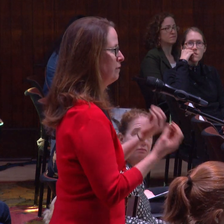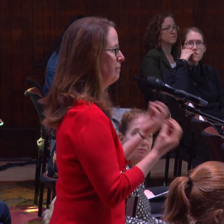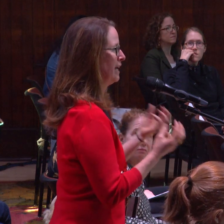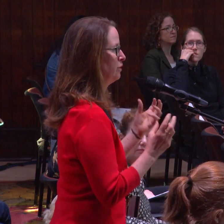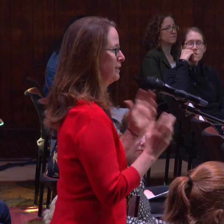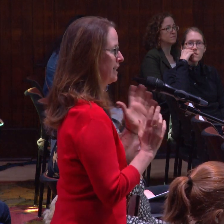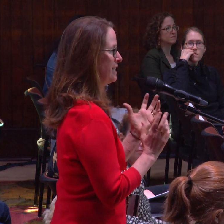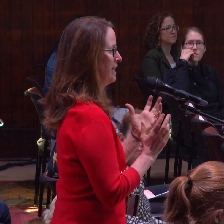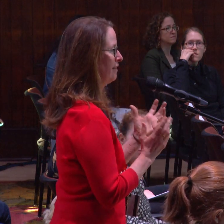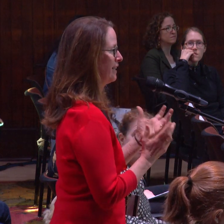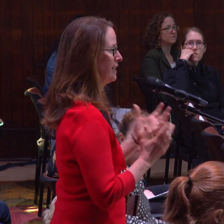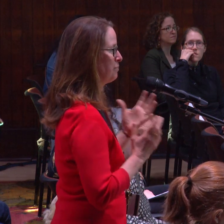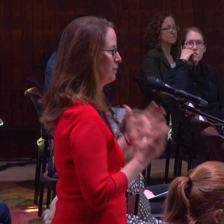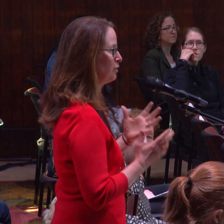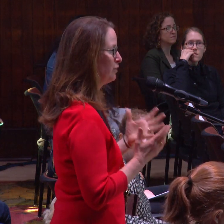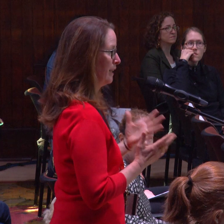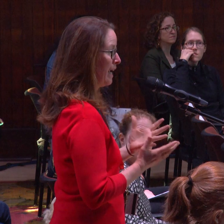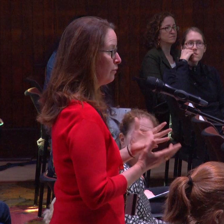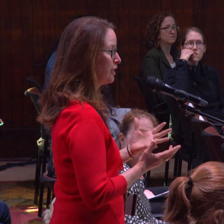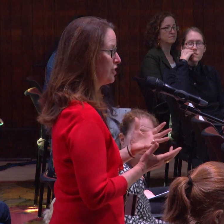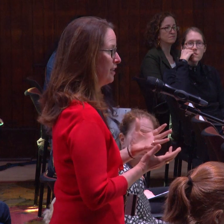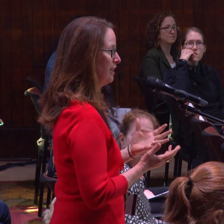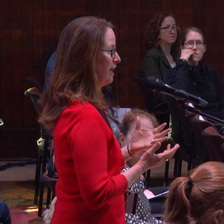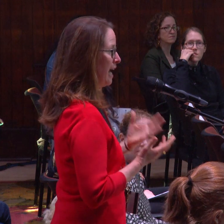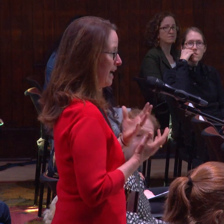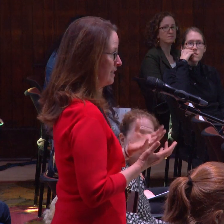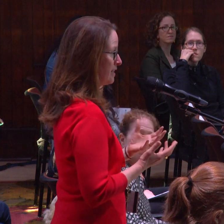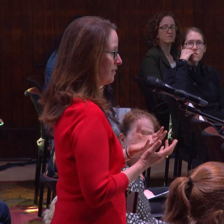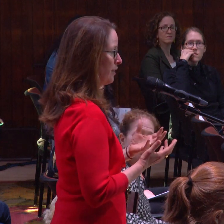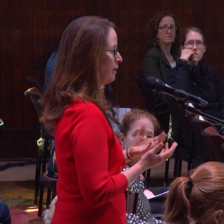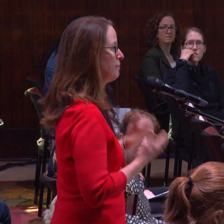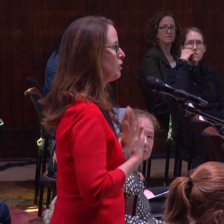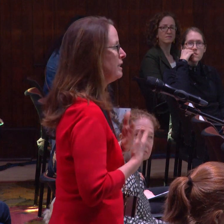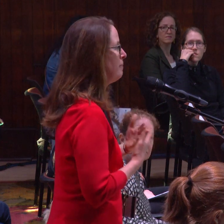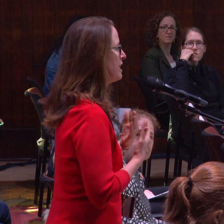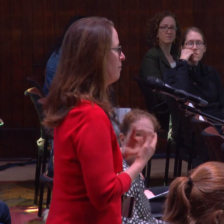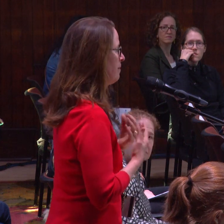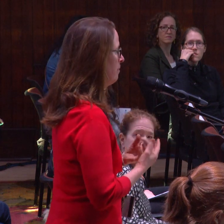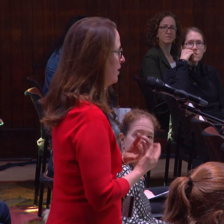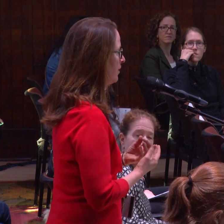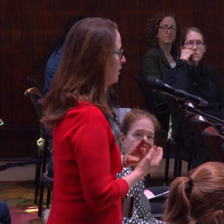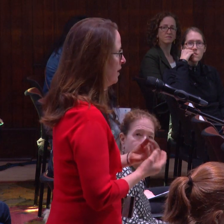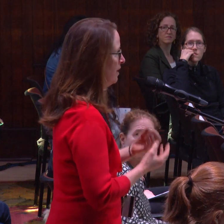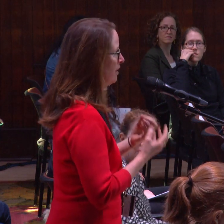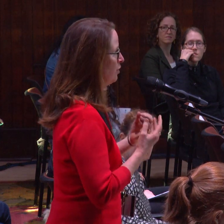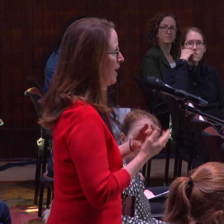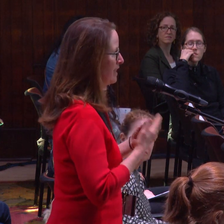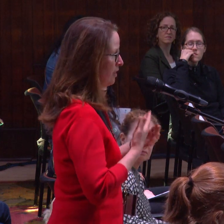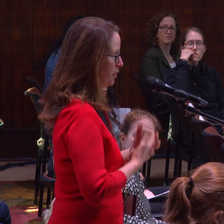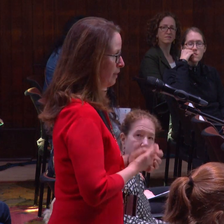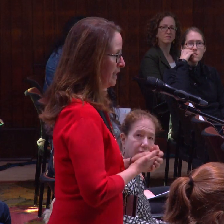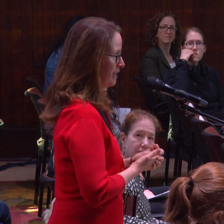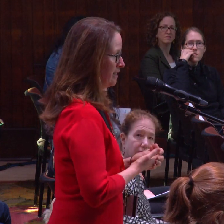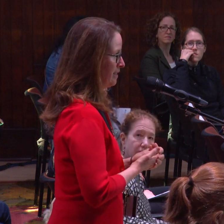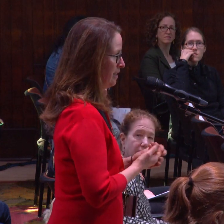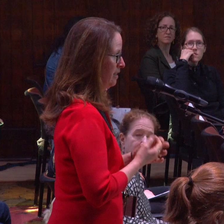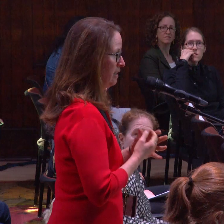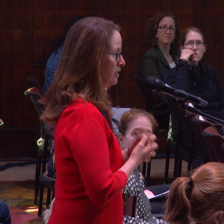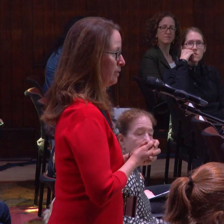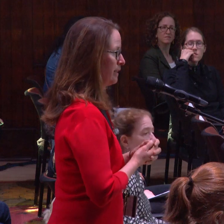the manual dexterity this beautiful language asks of you. But I'm trying to imagine my mother who has arthritis doing this.